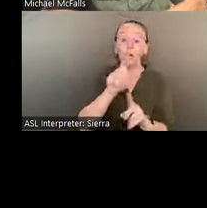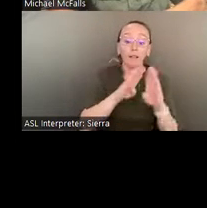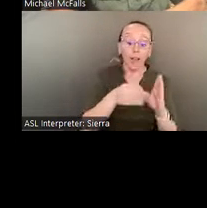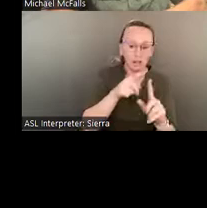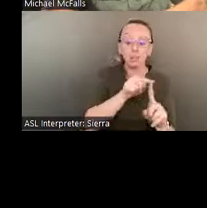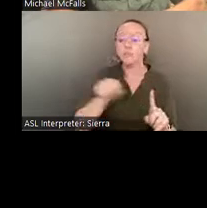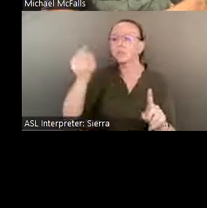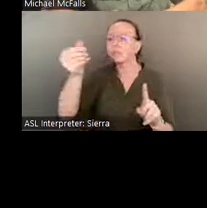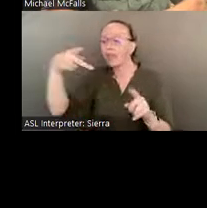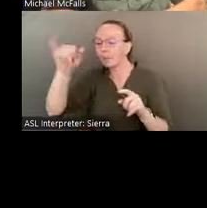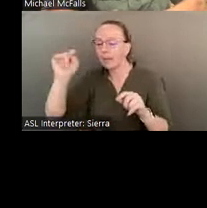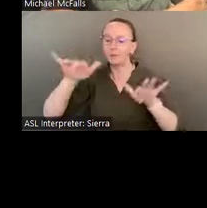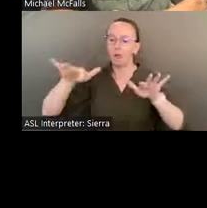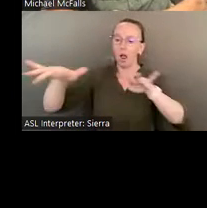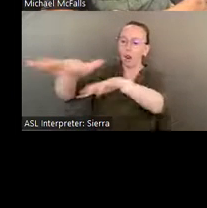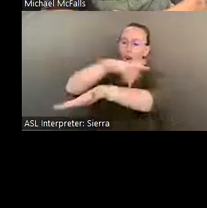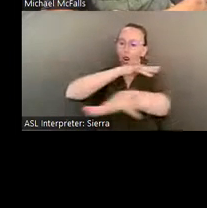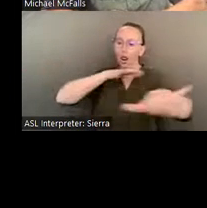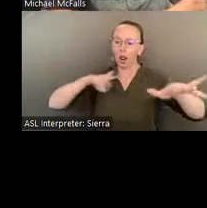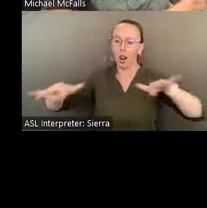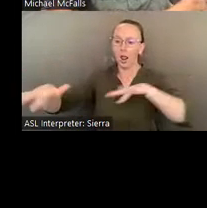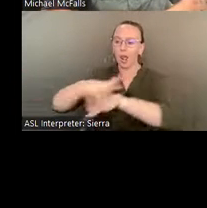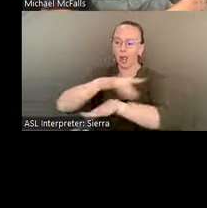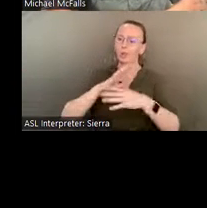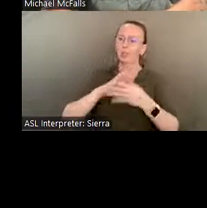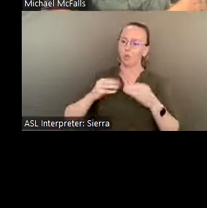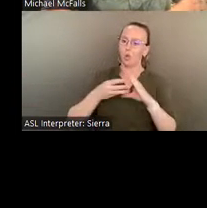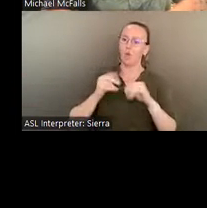of Eddie's life before he put the first stone down at Pasaquan.